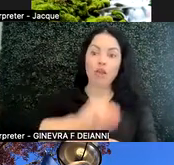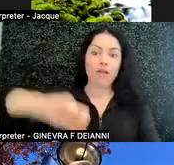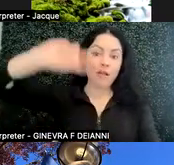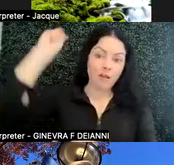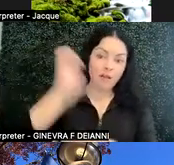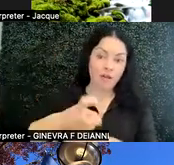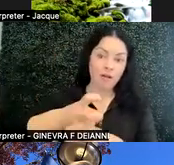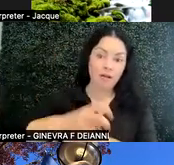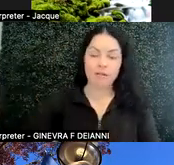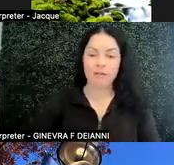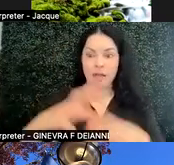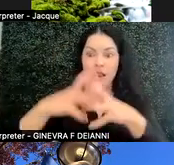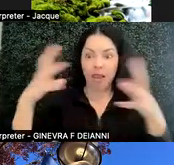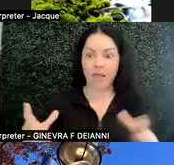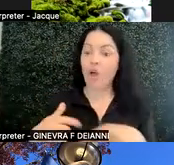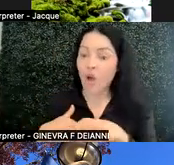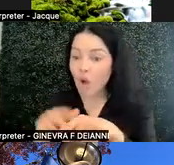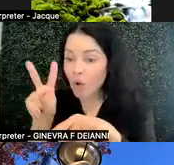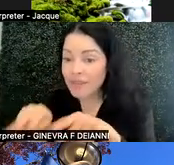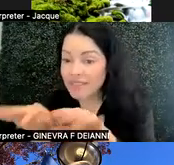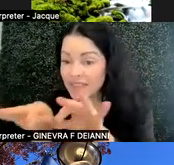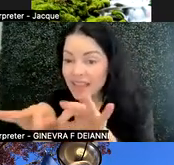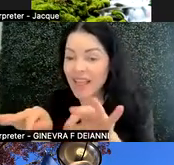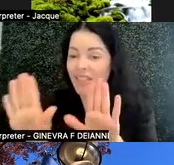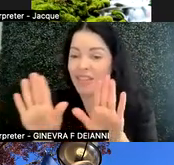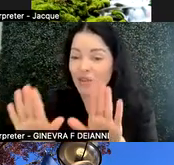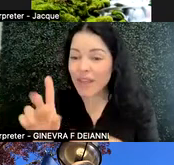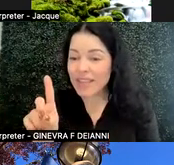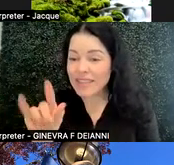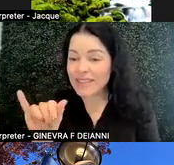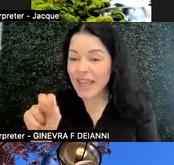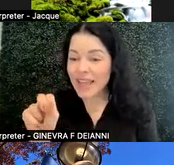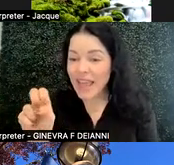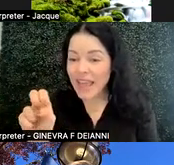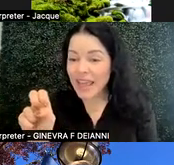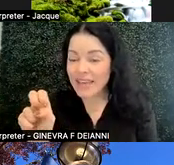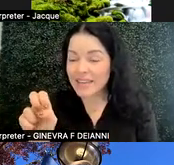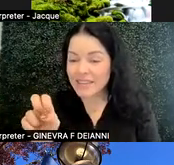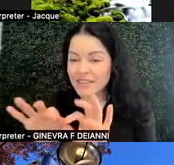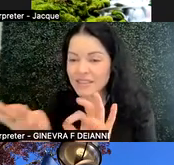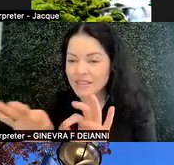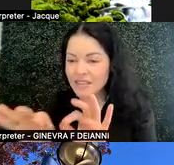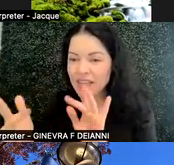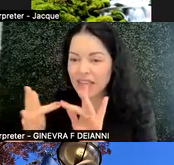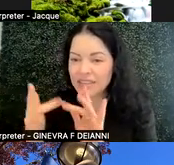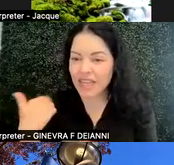oh, that's great, Diane. You should contact us about that.